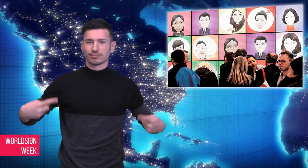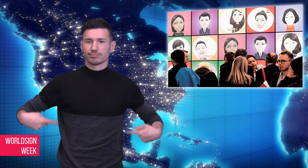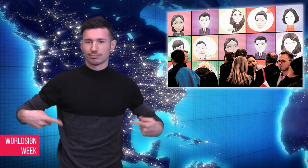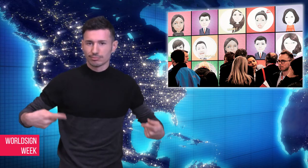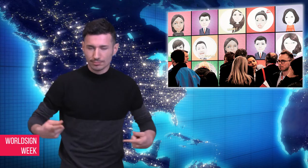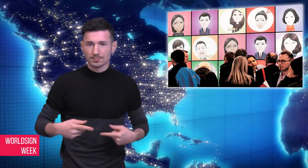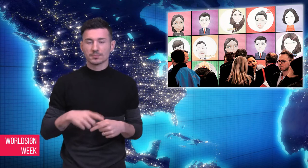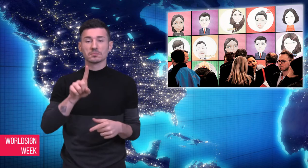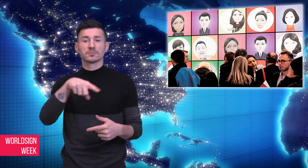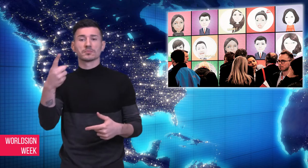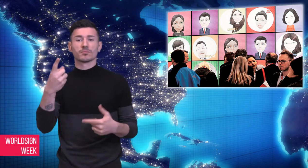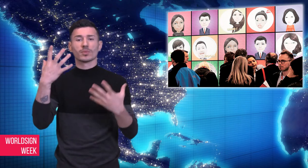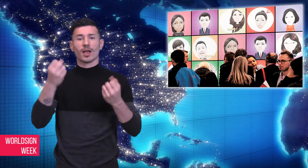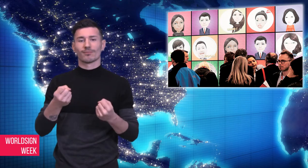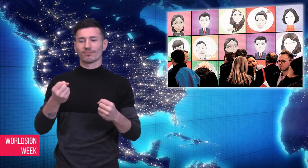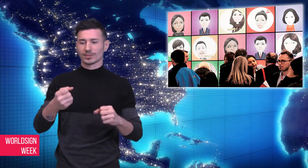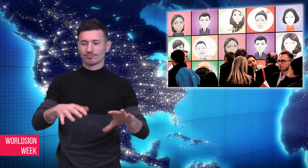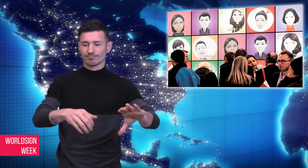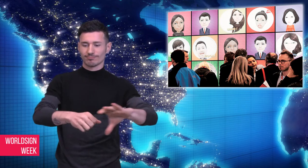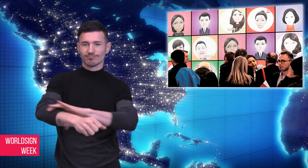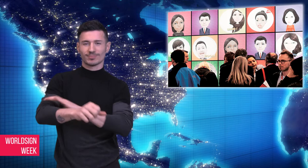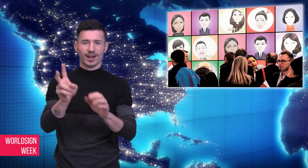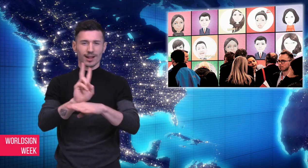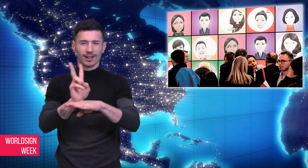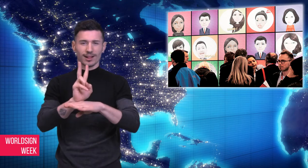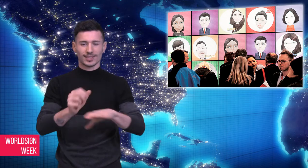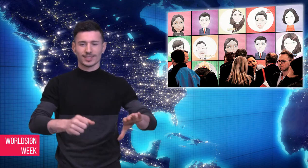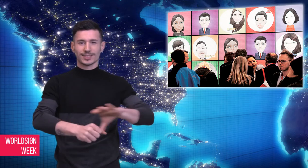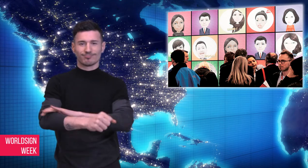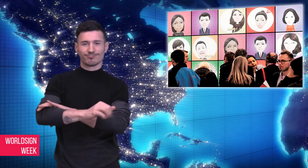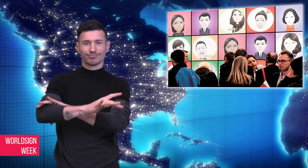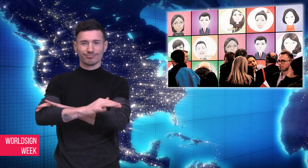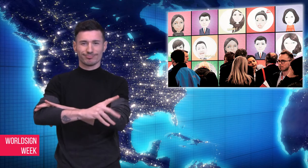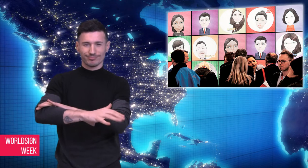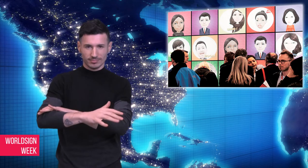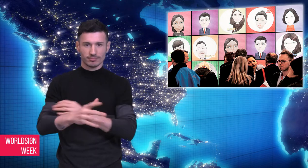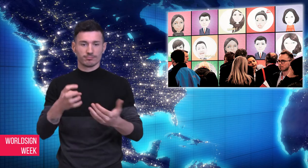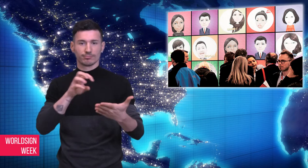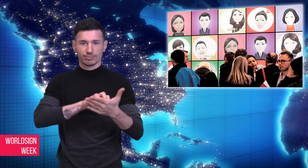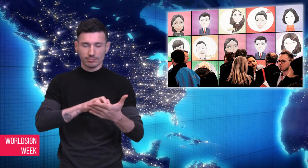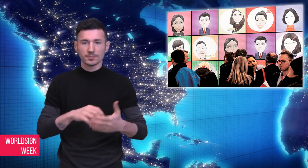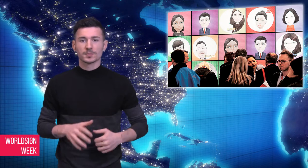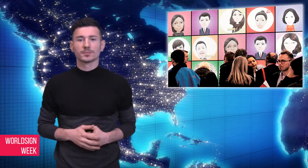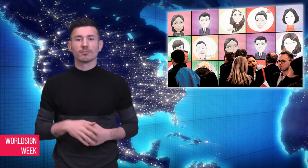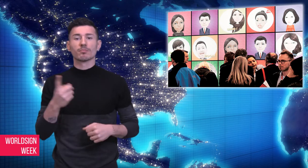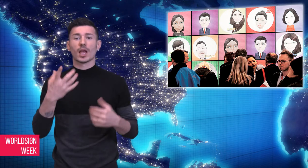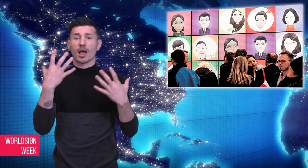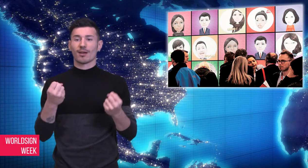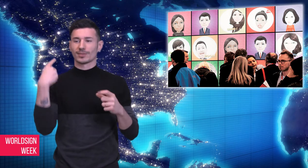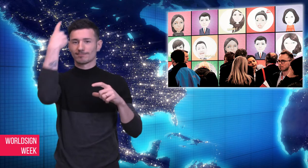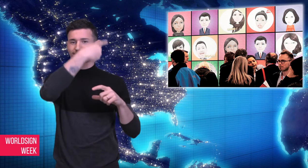person sitting in a motorized wheelchair, a prosthetic arm